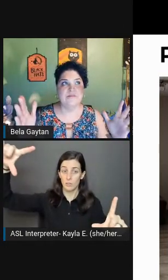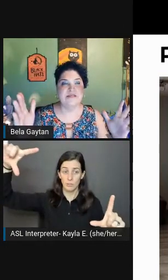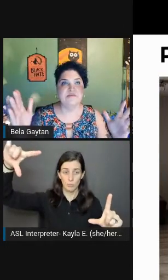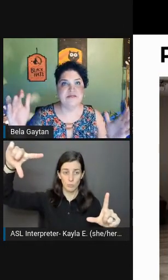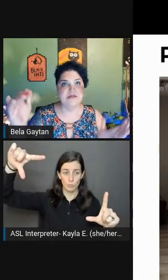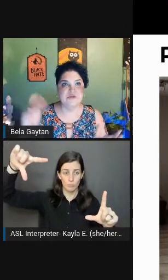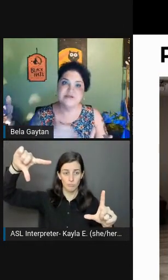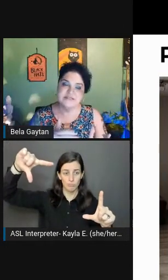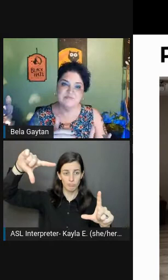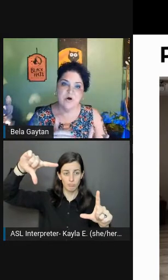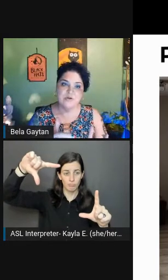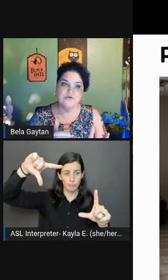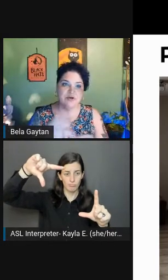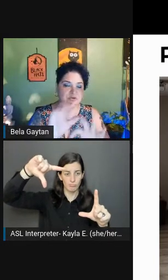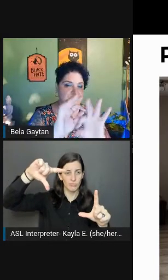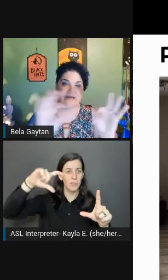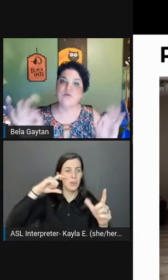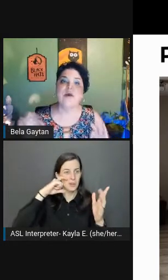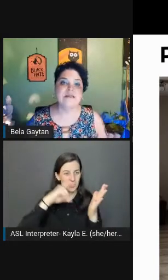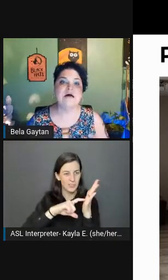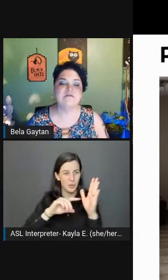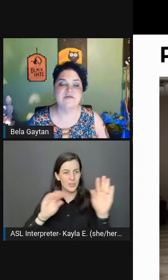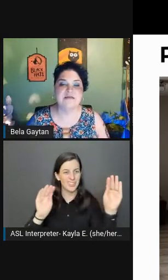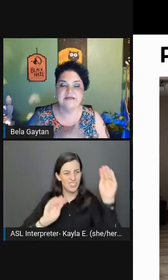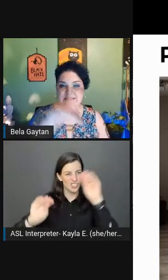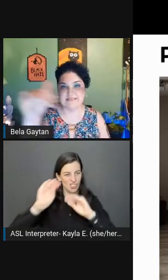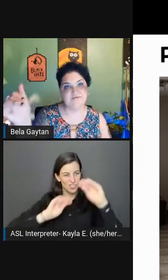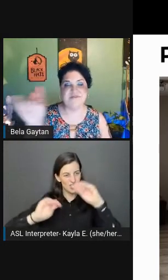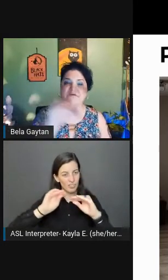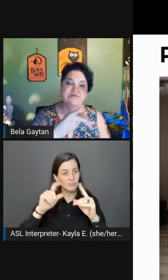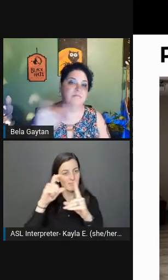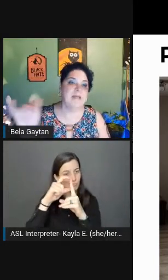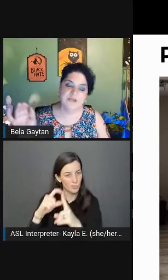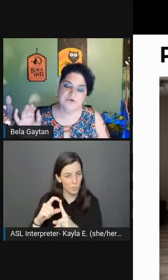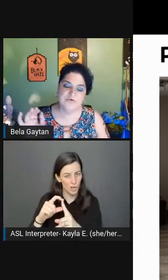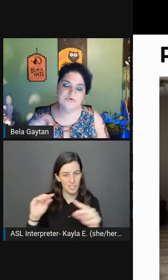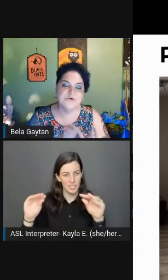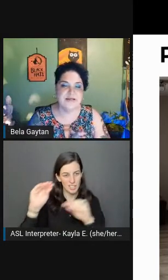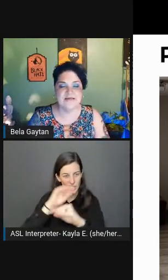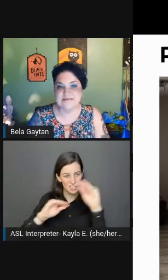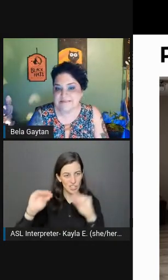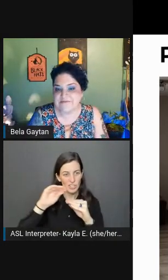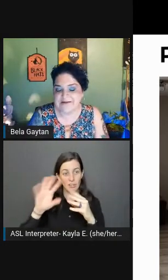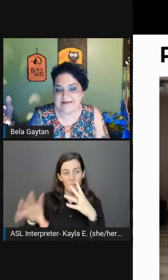Typically, as you get smaller, you take away a lot of the excessive stuff in the menu and stuff like that,